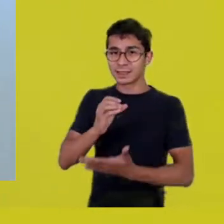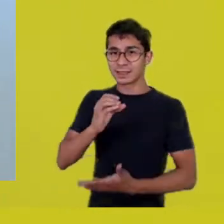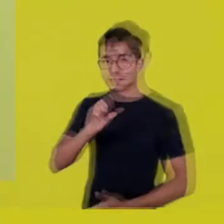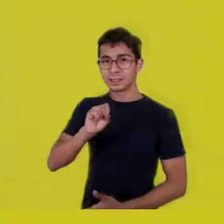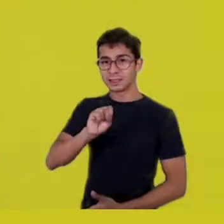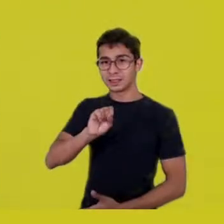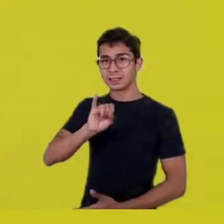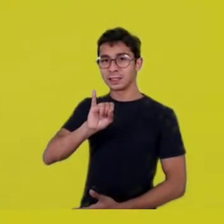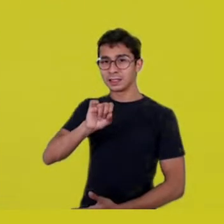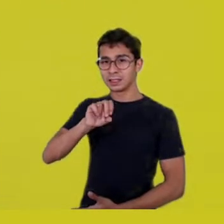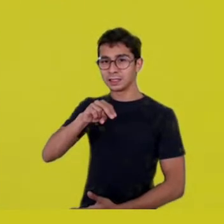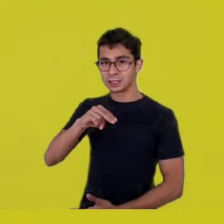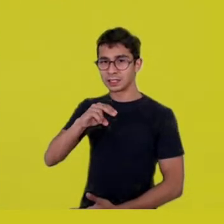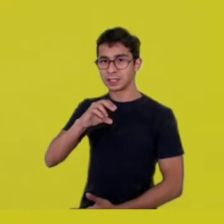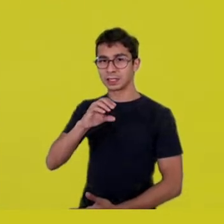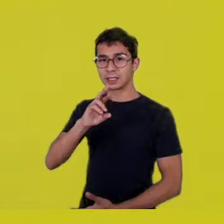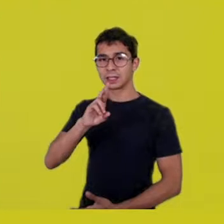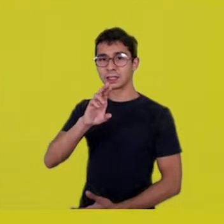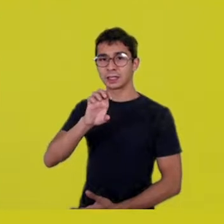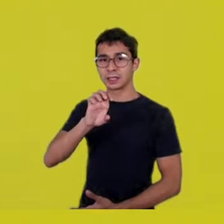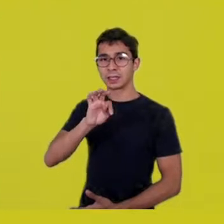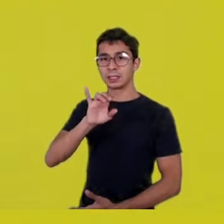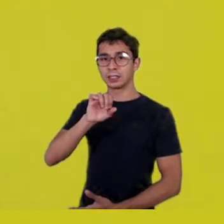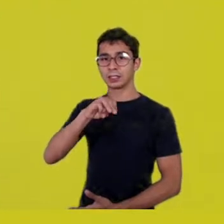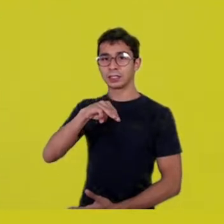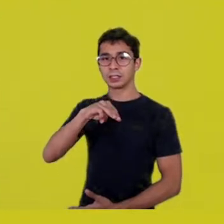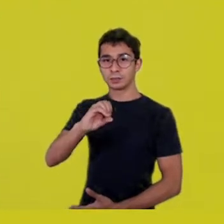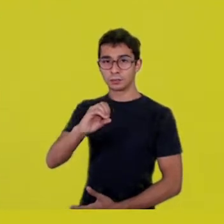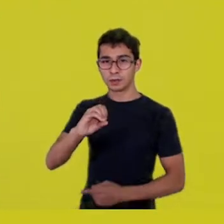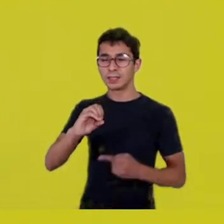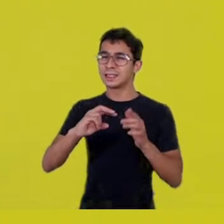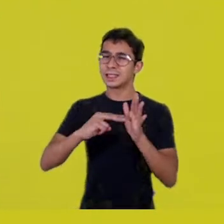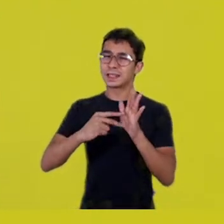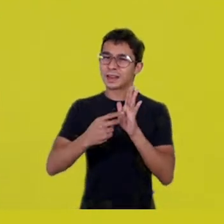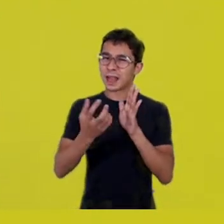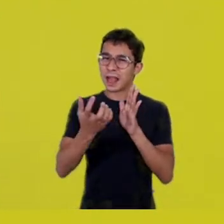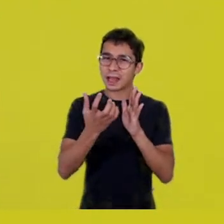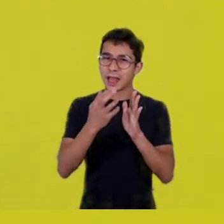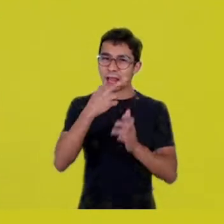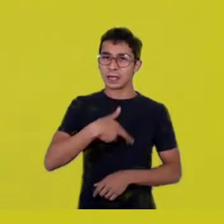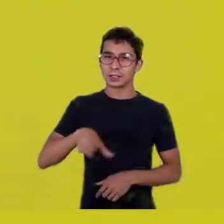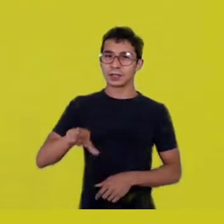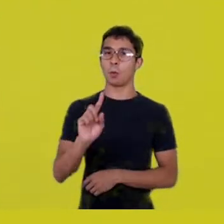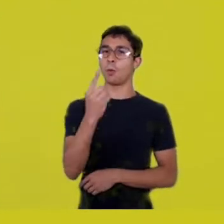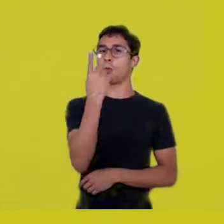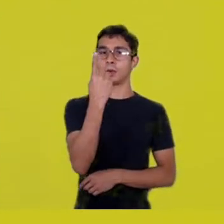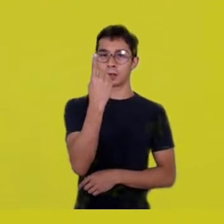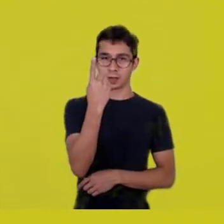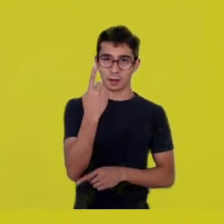because when you say that something expresses a syncretism,